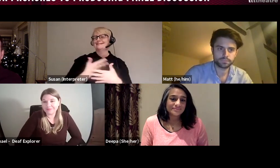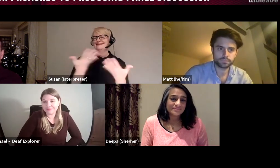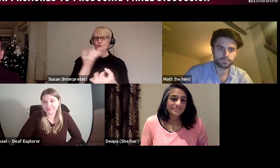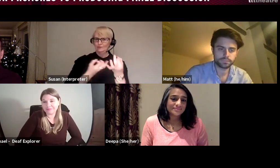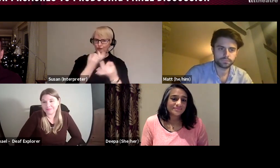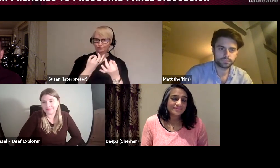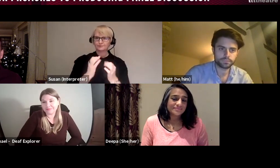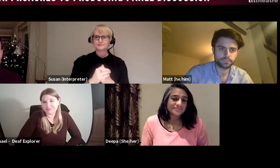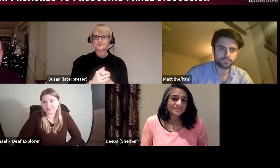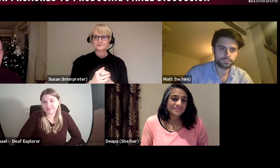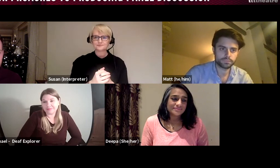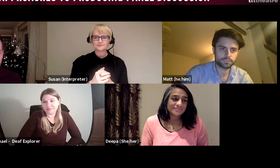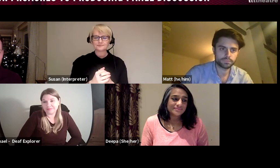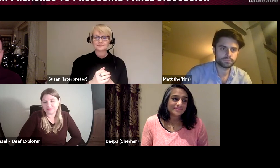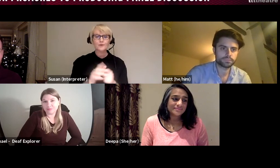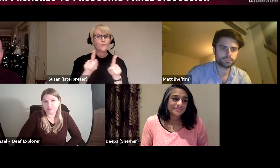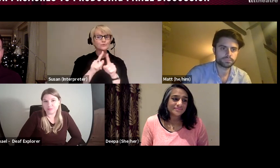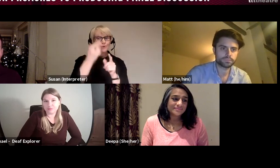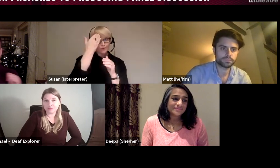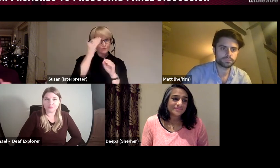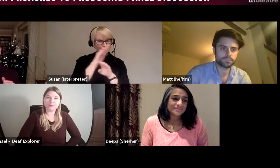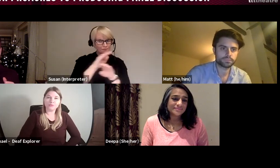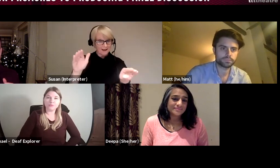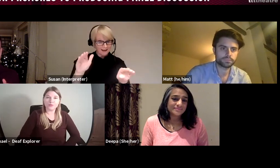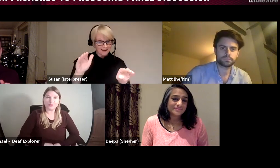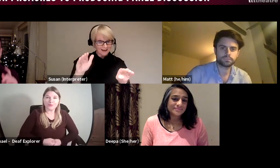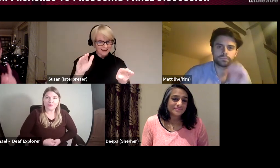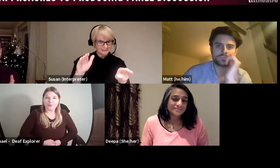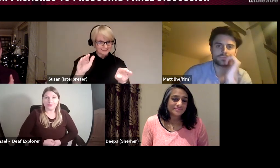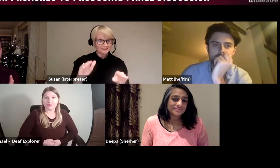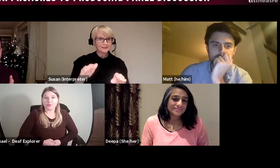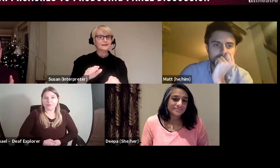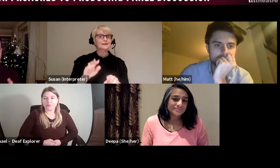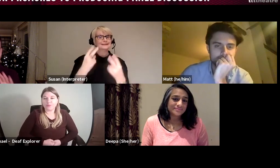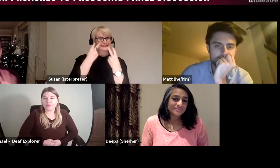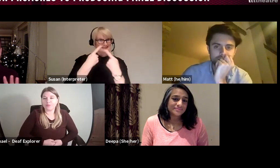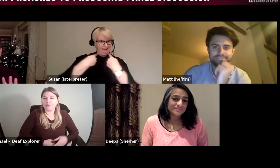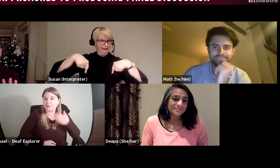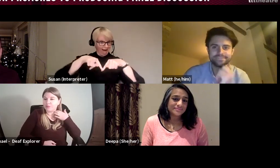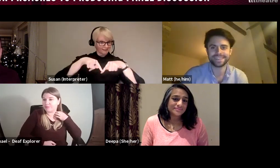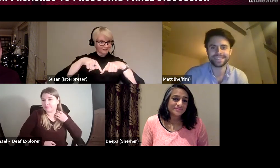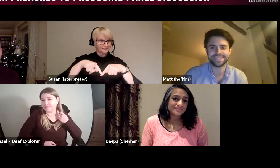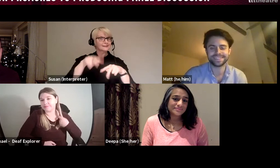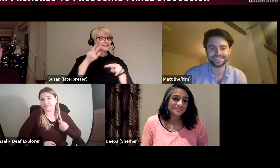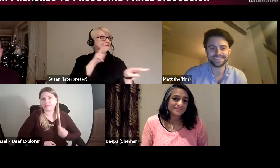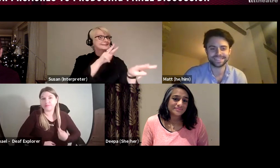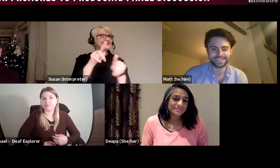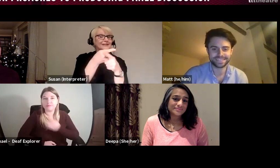to remind everyone joining us, we can be seen, you can't. So don’t worry about needing to pop